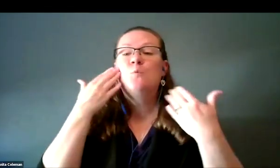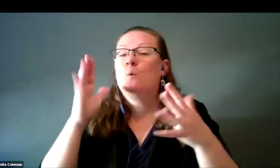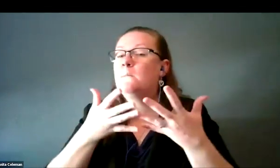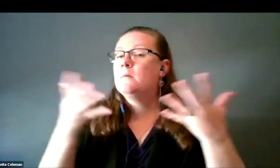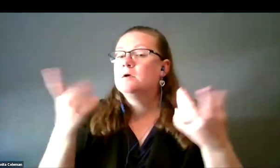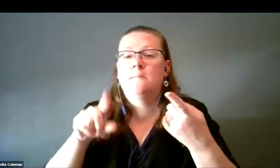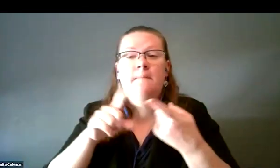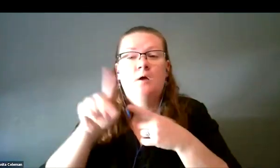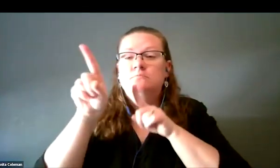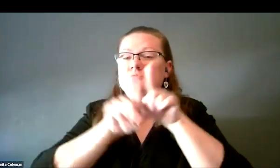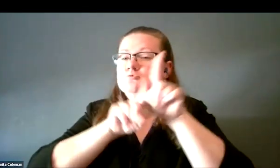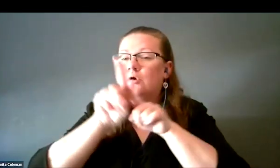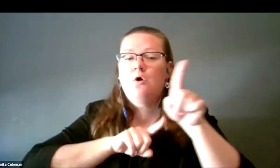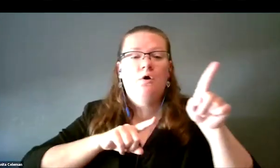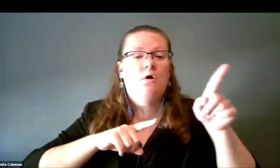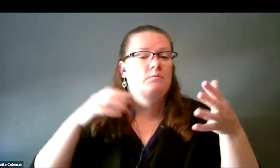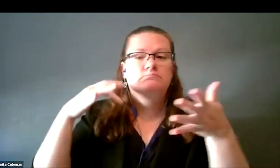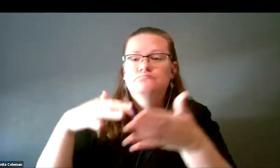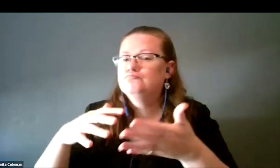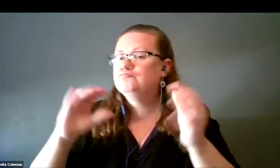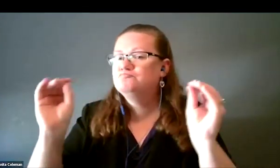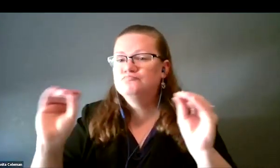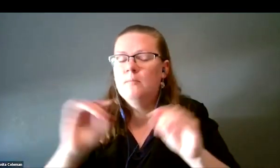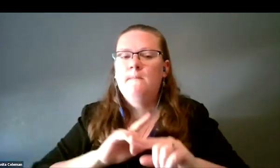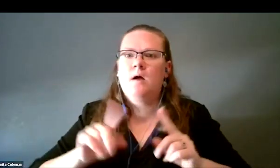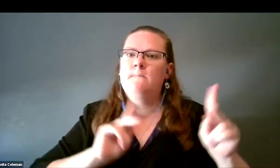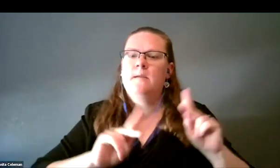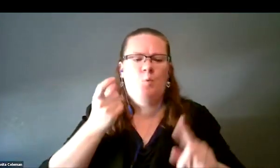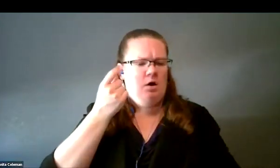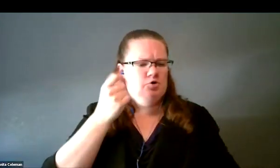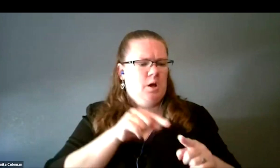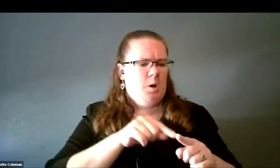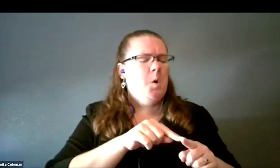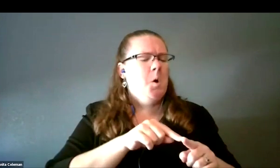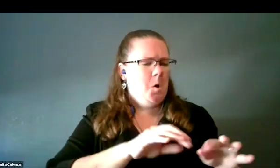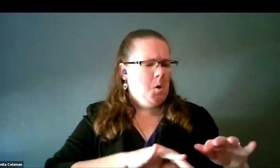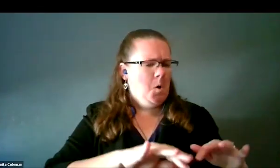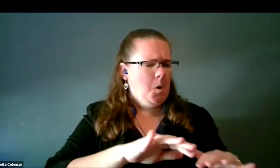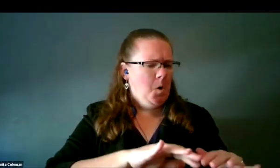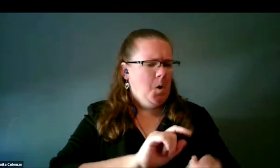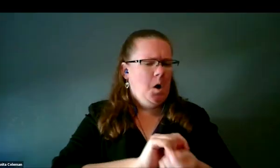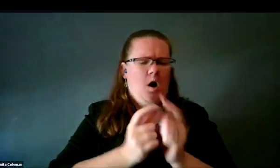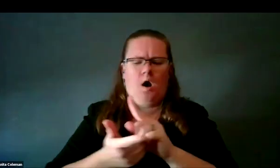we found in our very preliminary tests, people were getting the textures translated from star cluster galaxy.